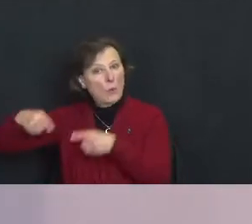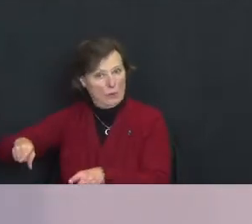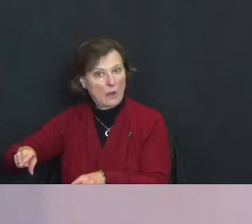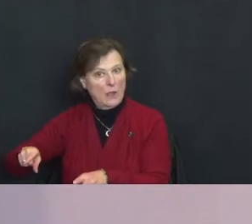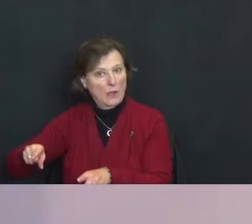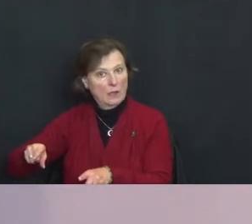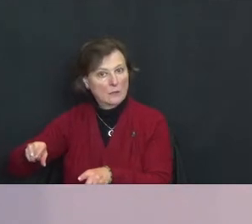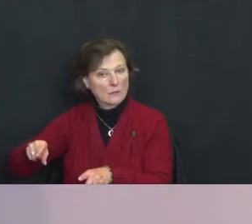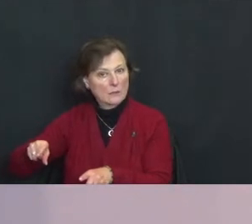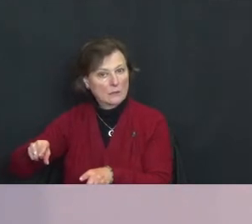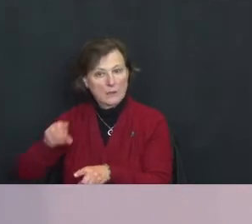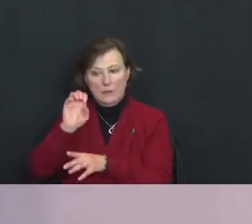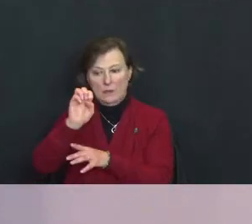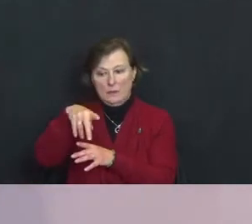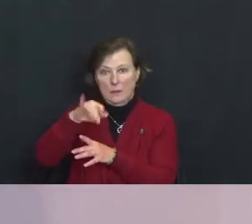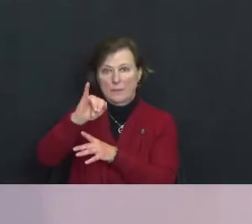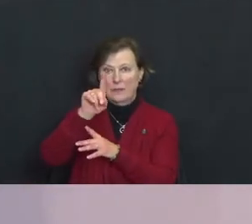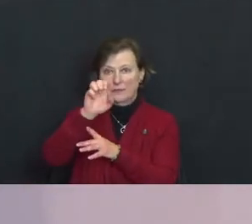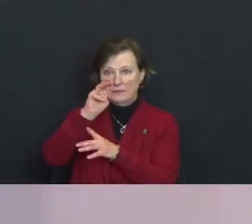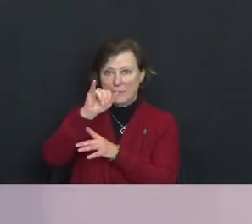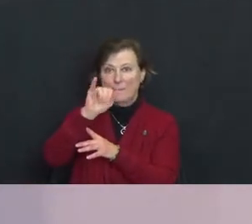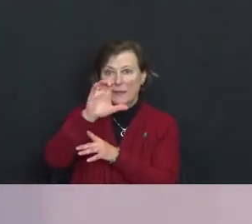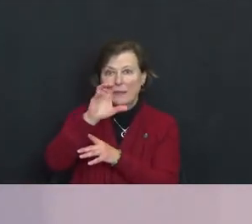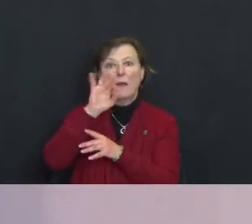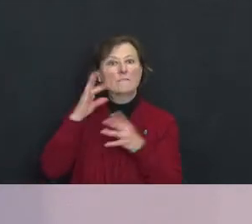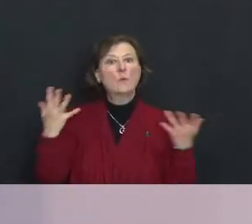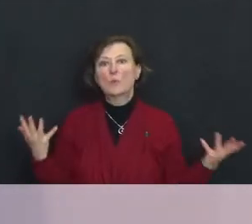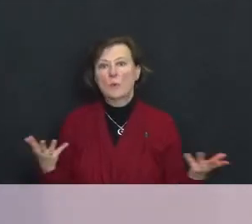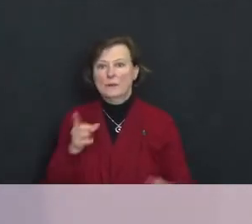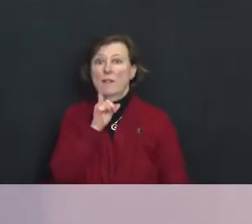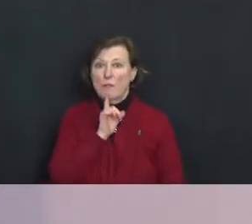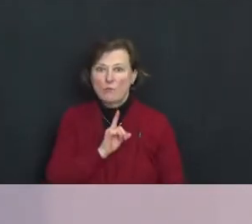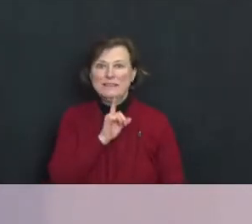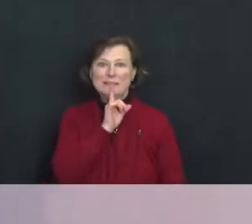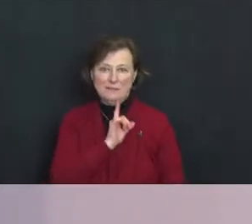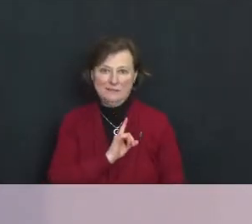There is an epidemic of loneliness in our society.